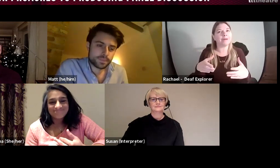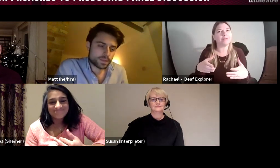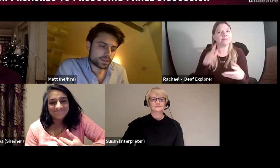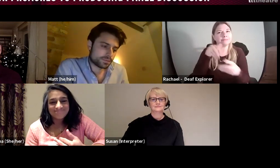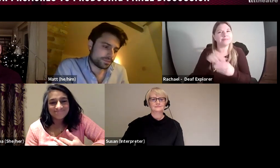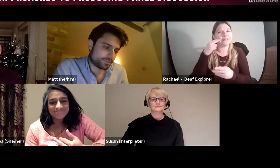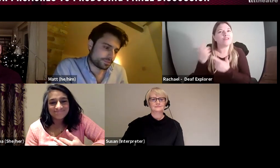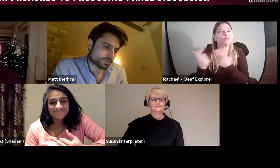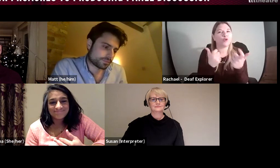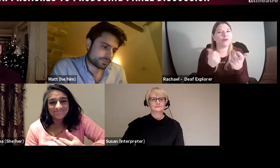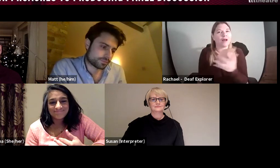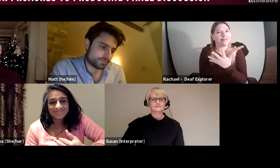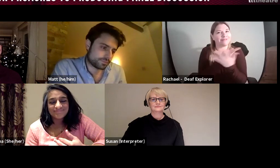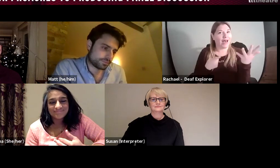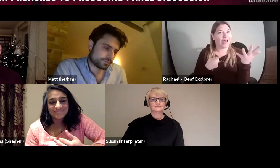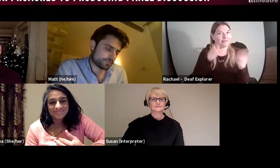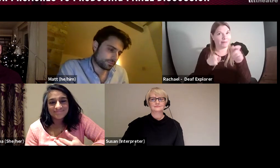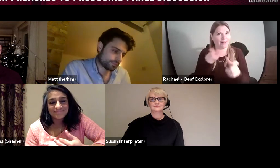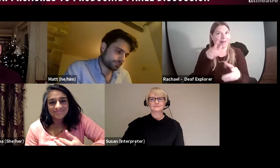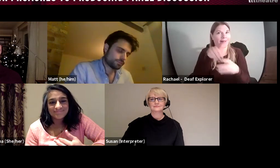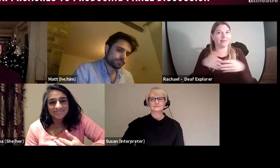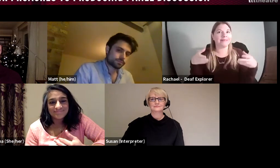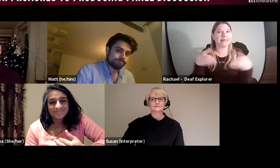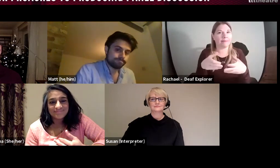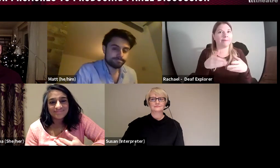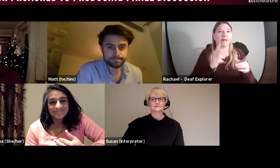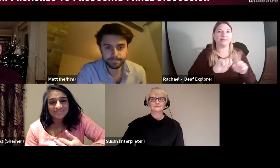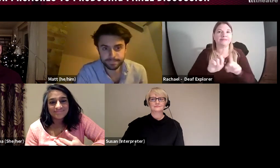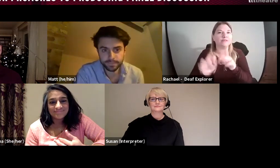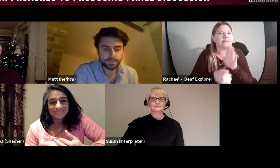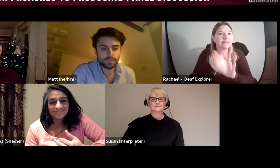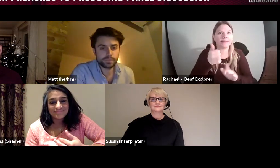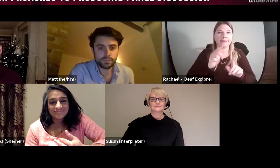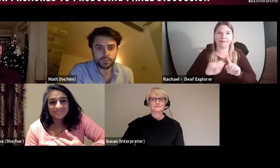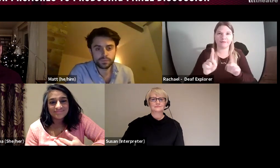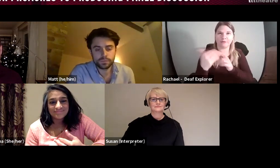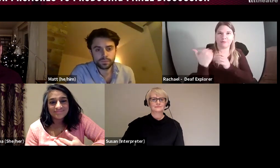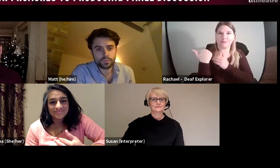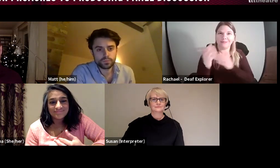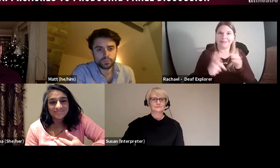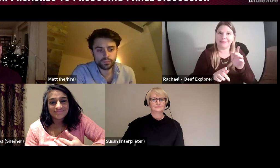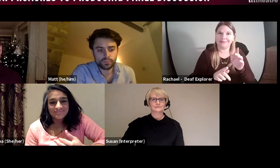do it on your own, absolutely, but for me in Deaf Explorer I'm lucky there is 5 members of the team